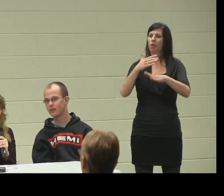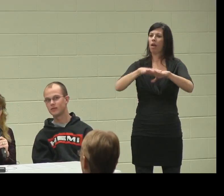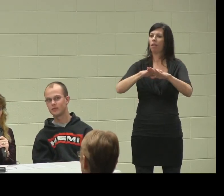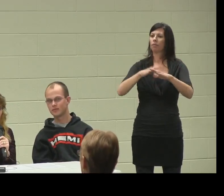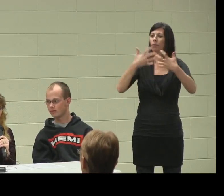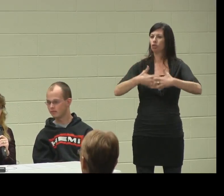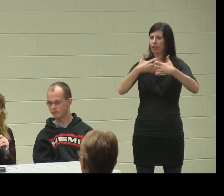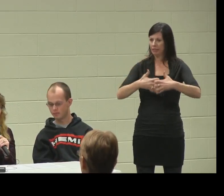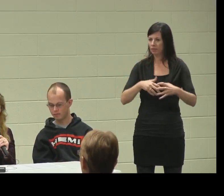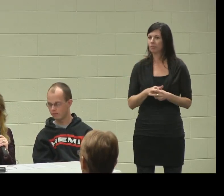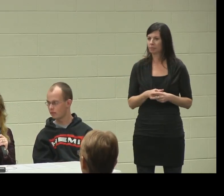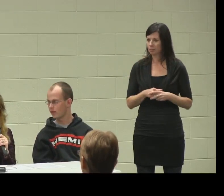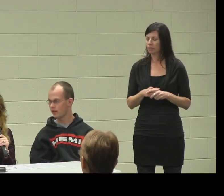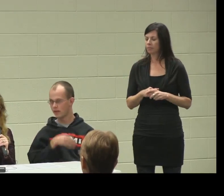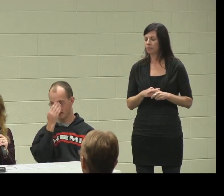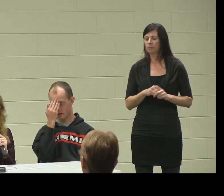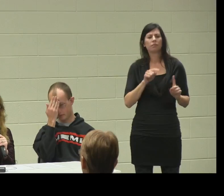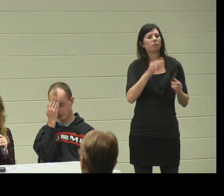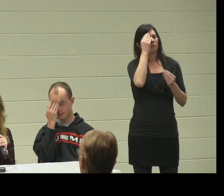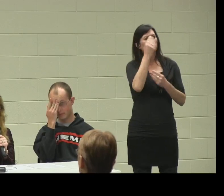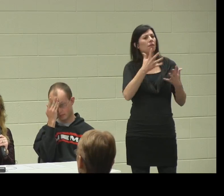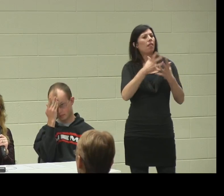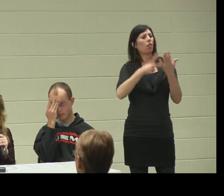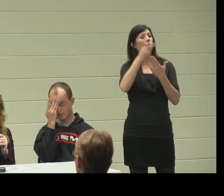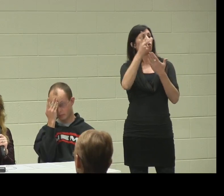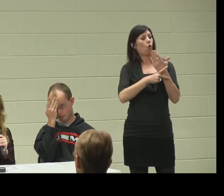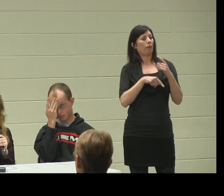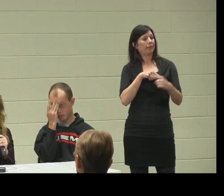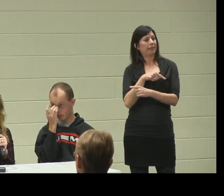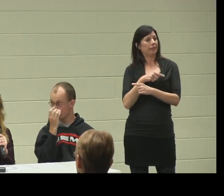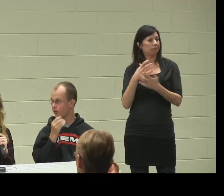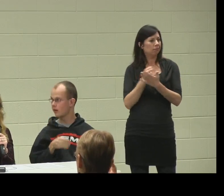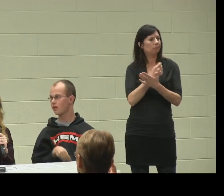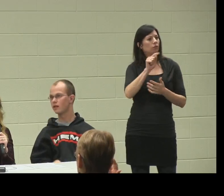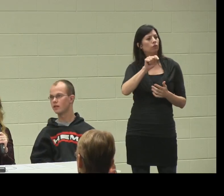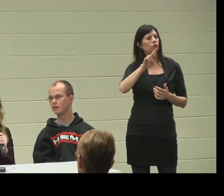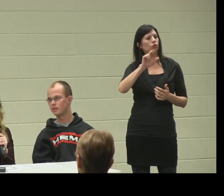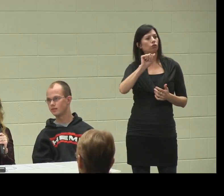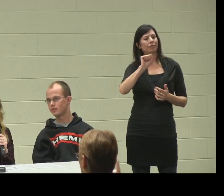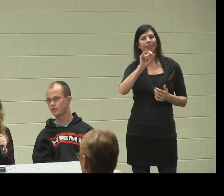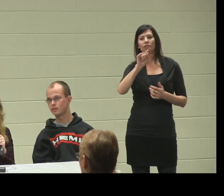A lot of the programs, that Zachary had access through the transition program, really worked to see